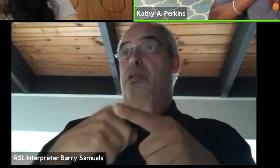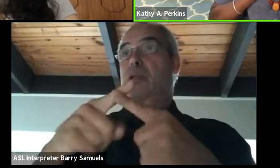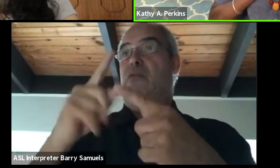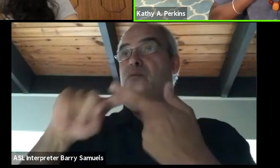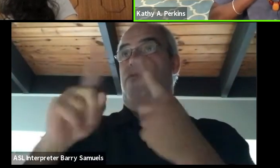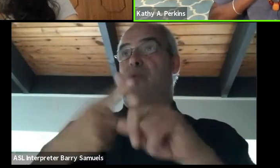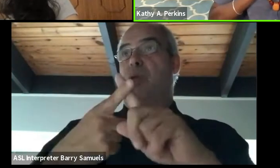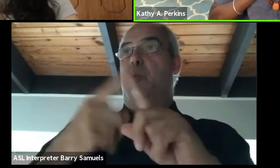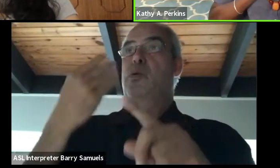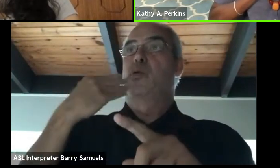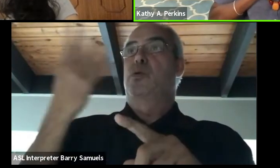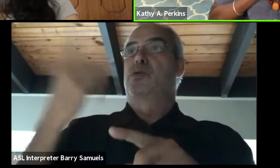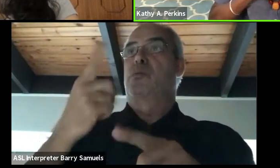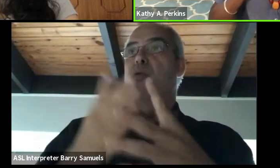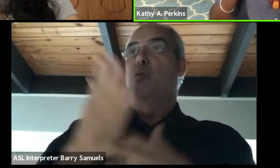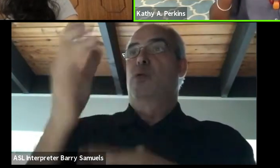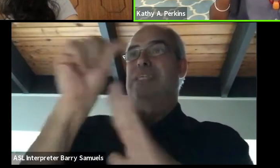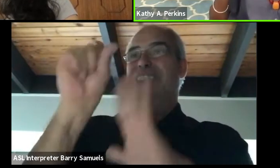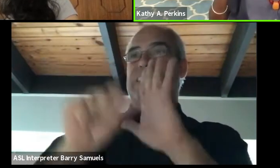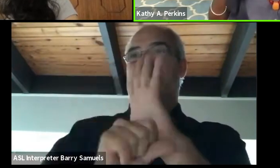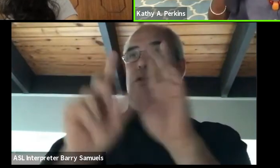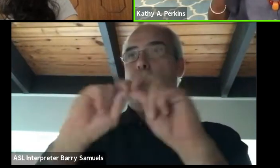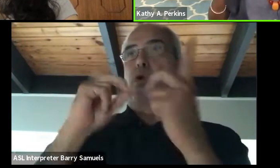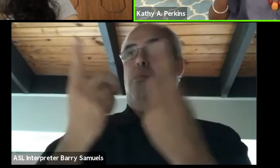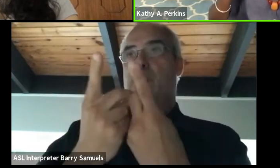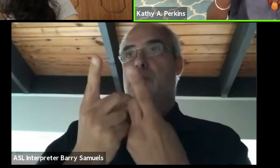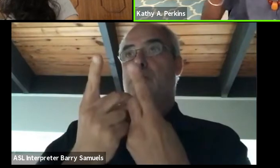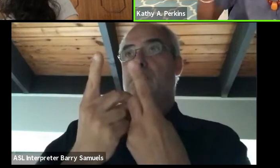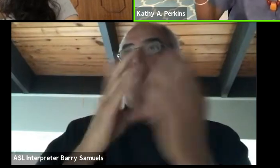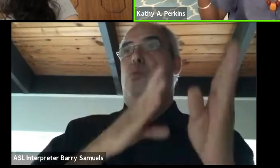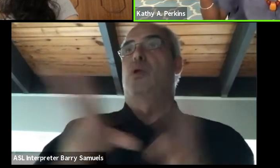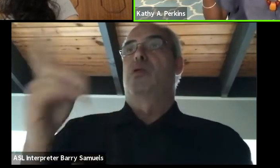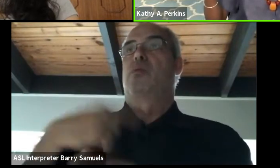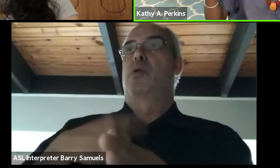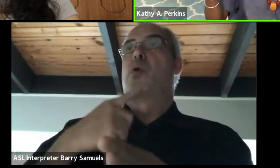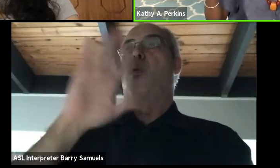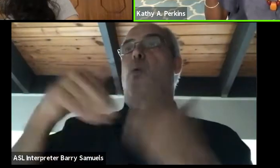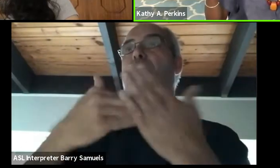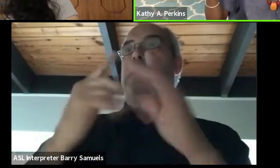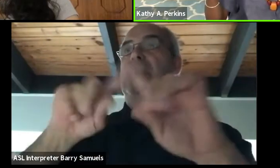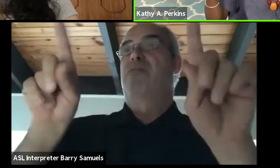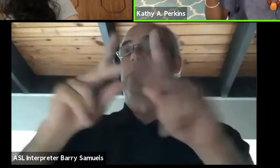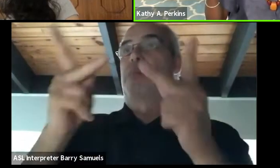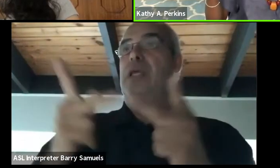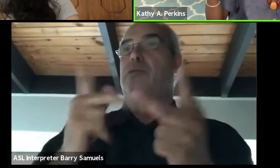through the state department arranged me to go to all these different places around South Africa